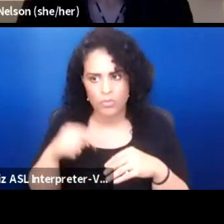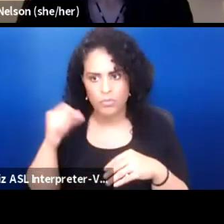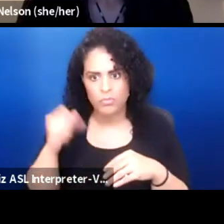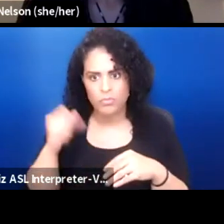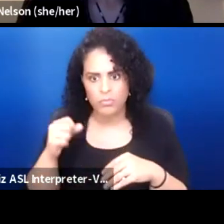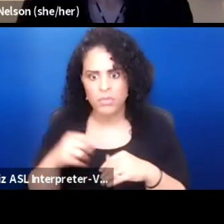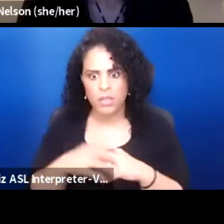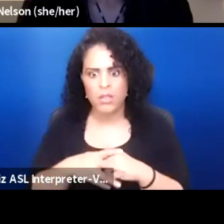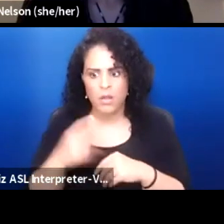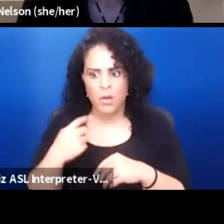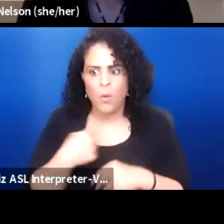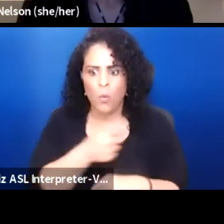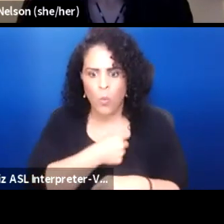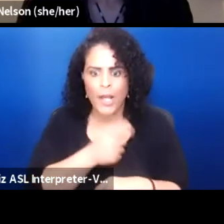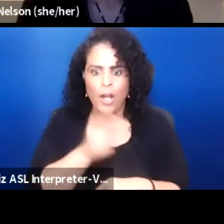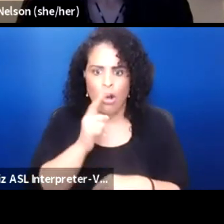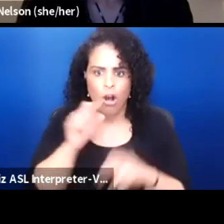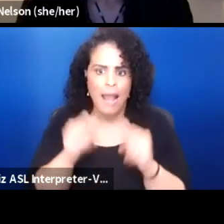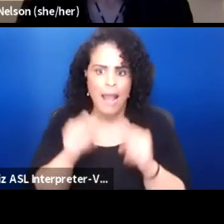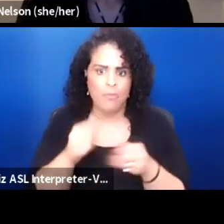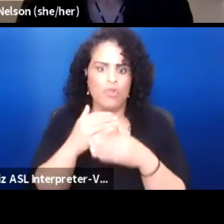that we are able to share our own stories